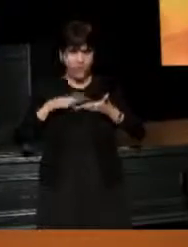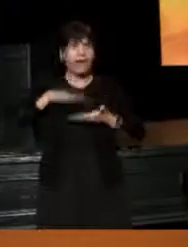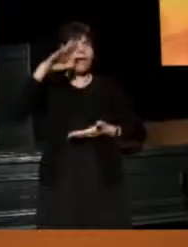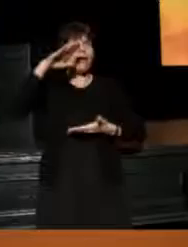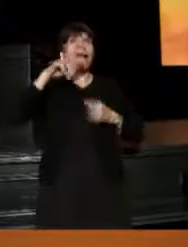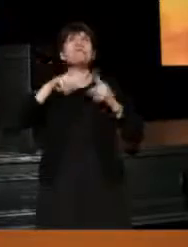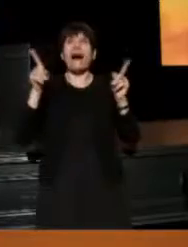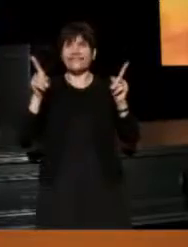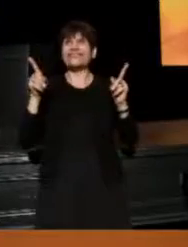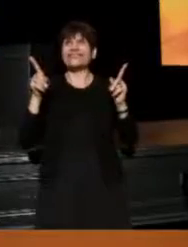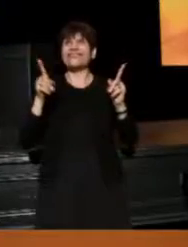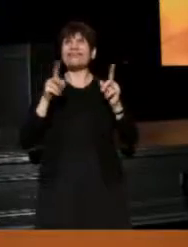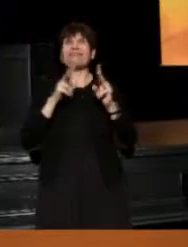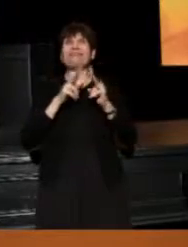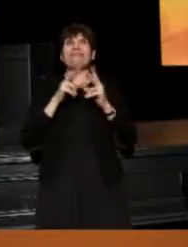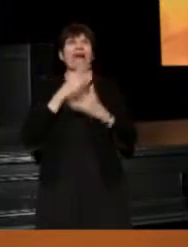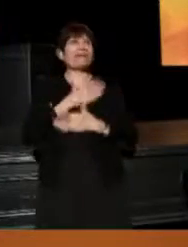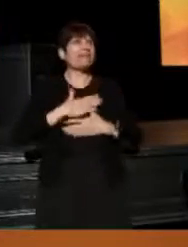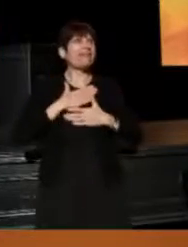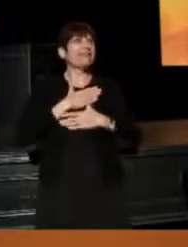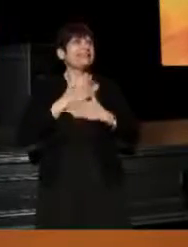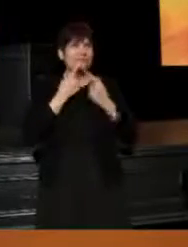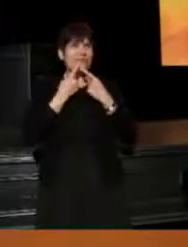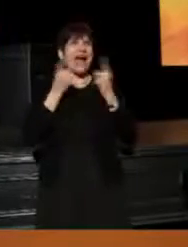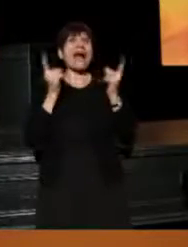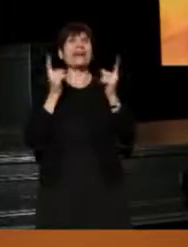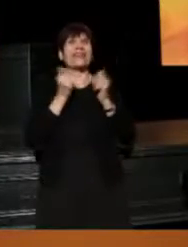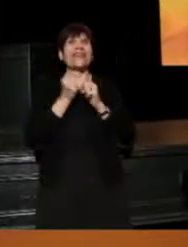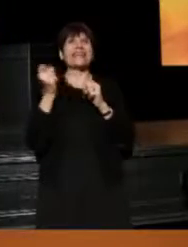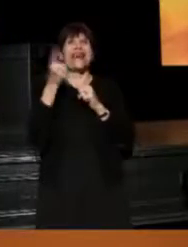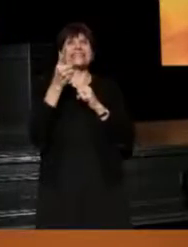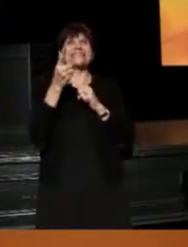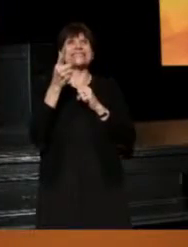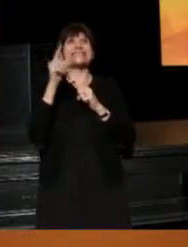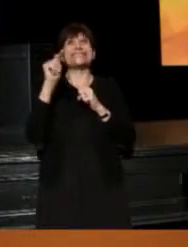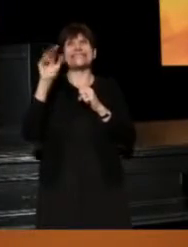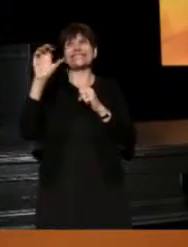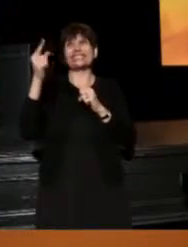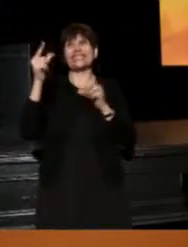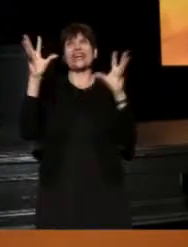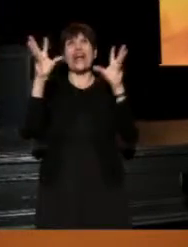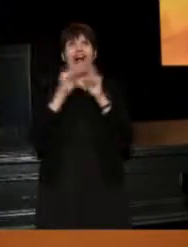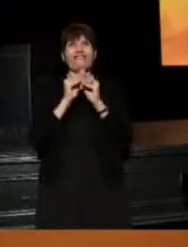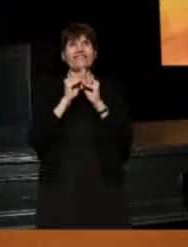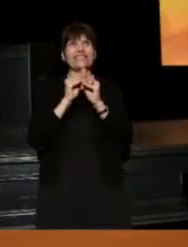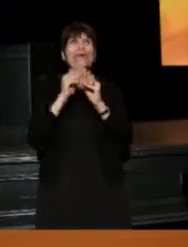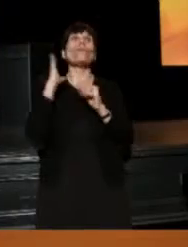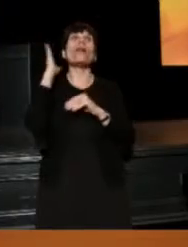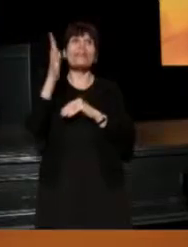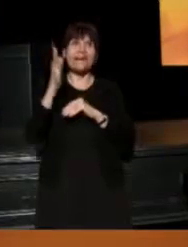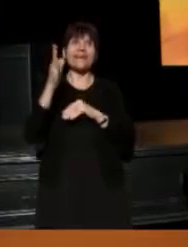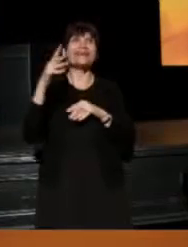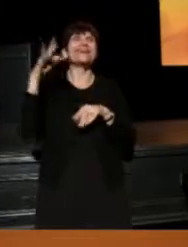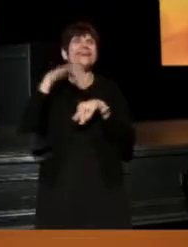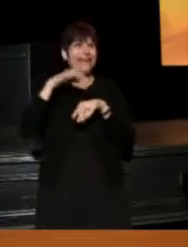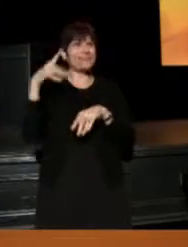but I'm very pleased to announce that next year's TCG's Conference will be in Washington, DC.